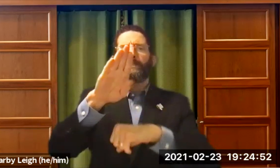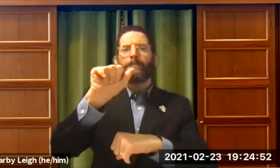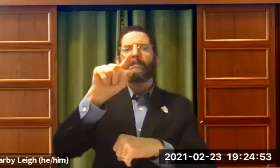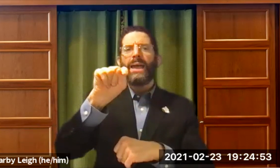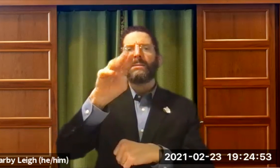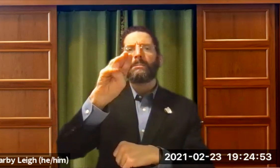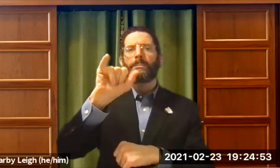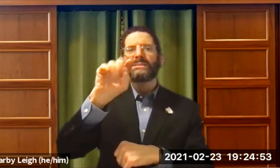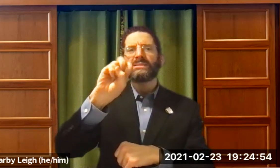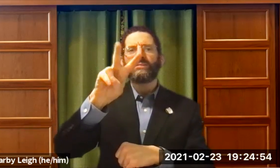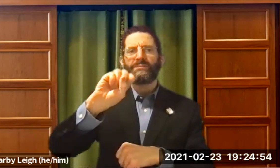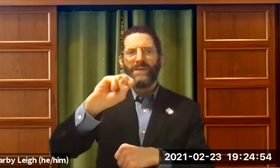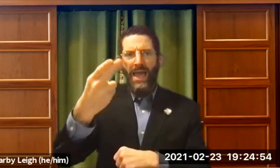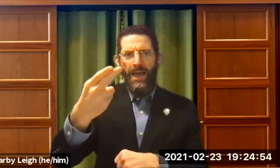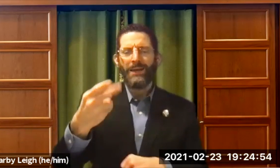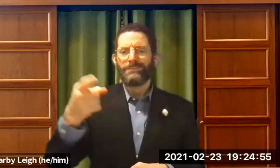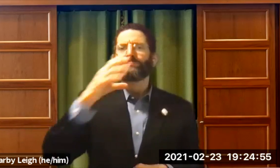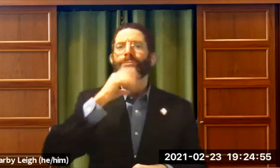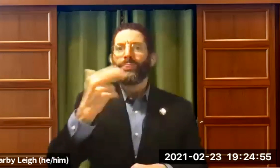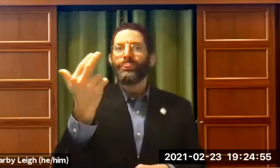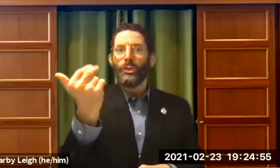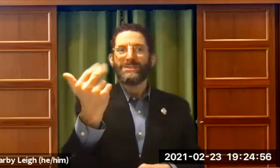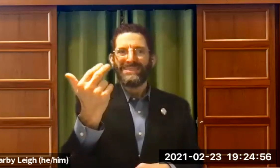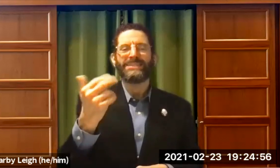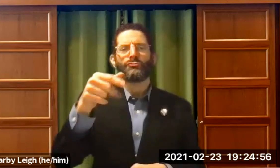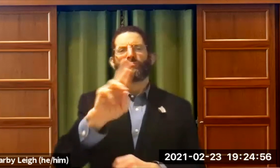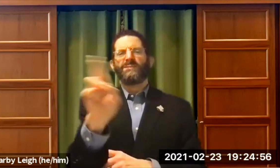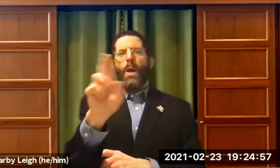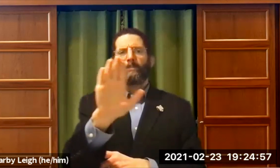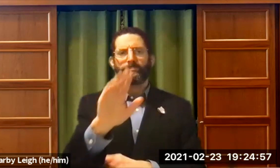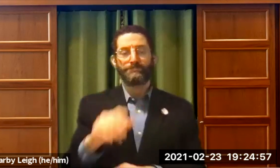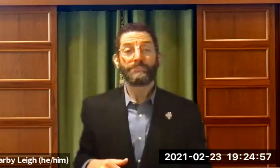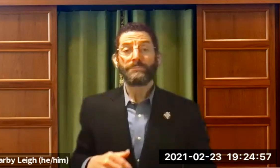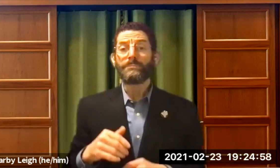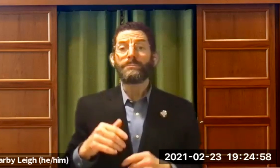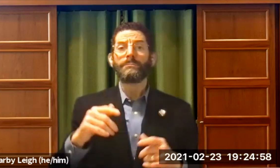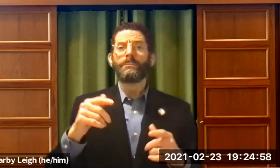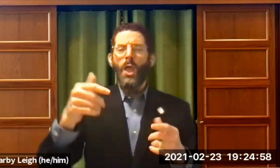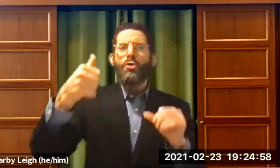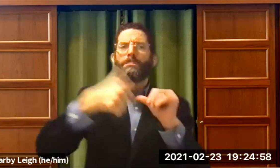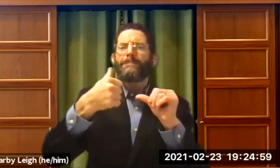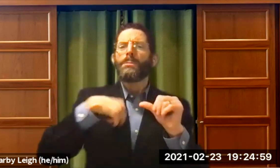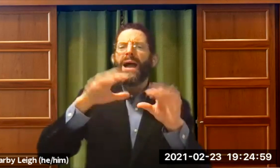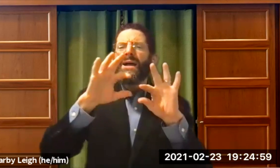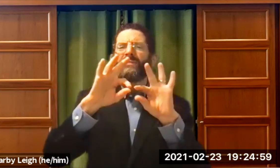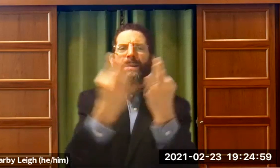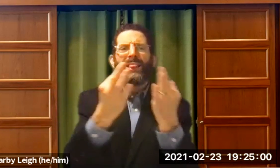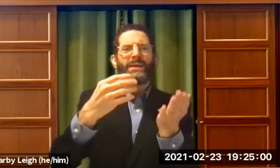she was studying for her bat Mitzvah. And she was 13. And we were reform.